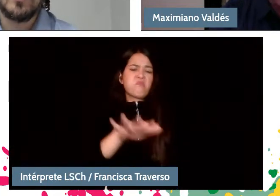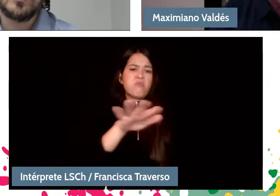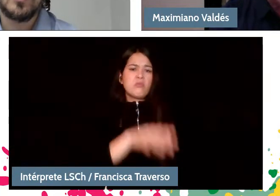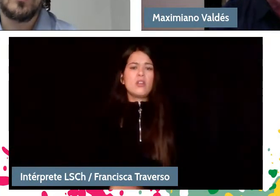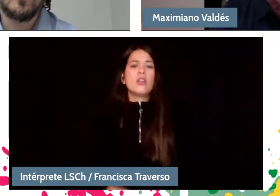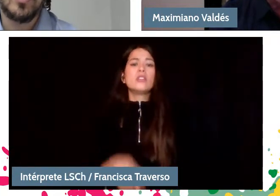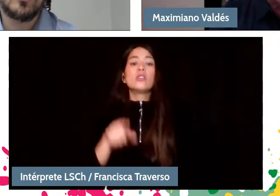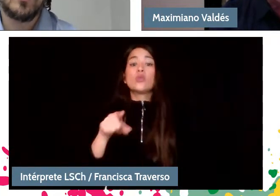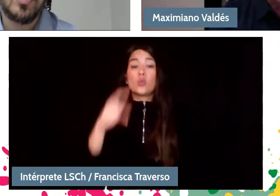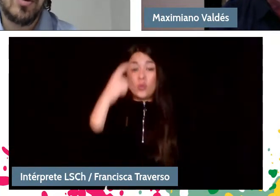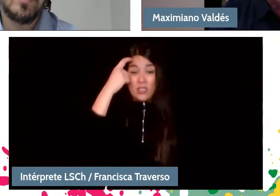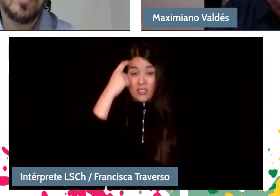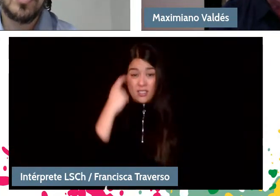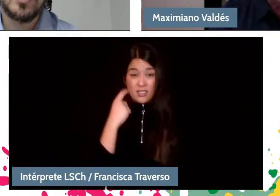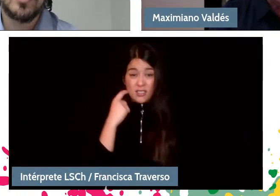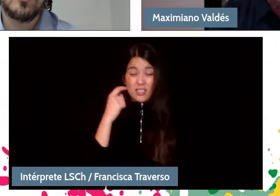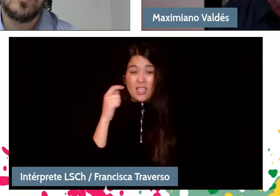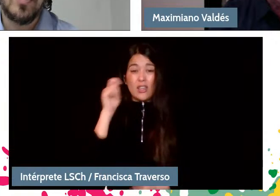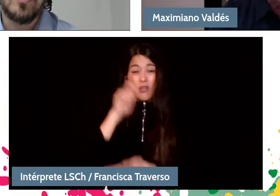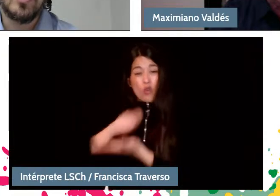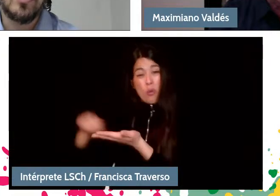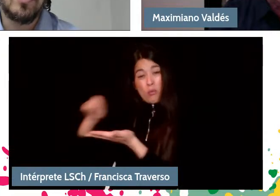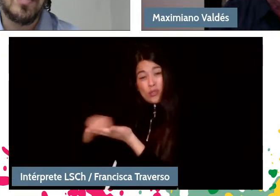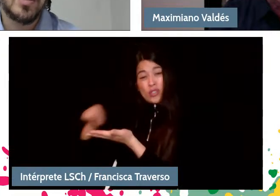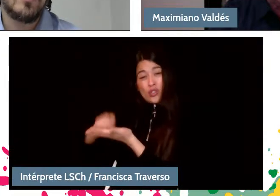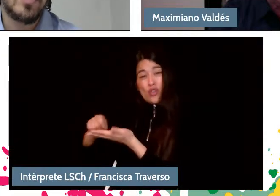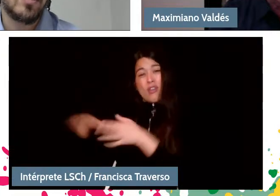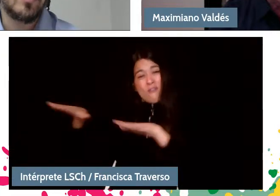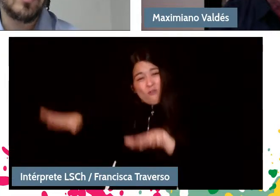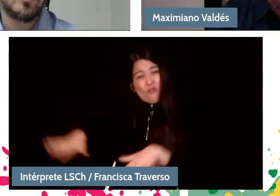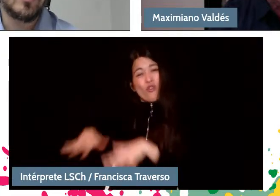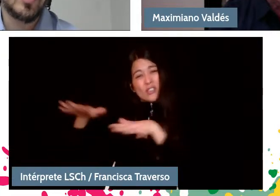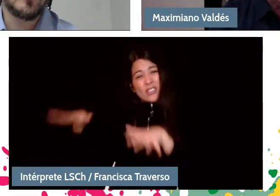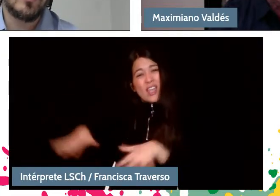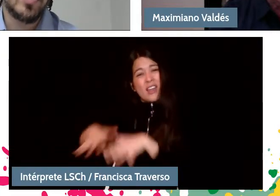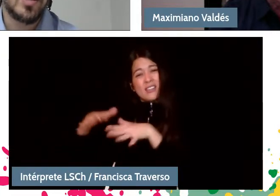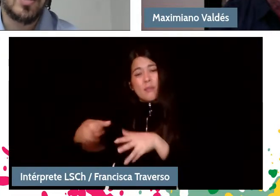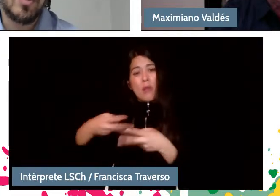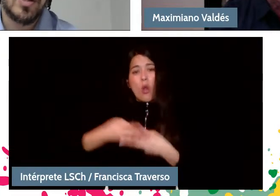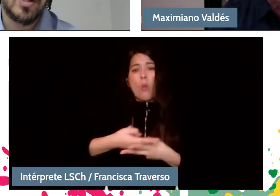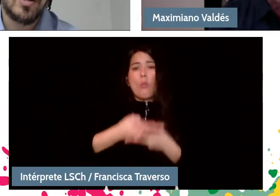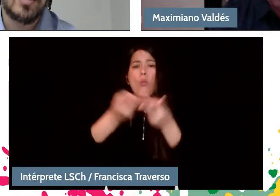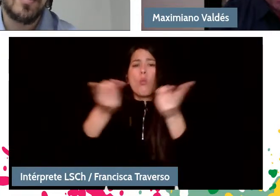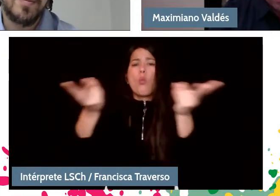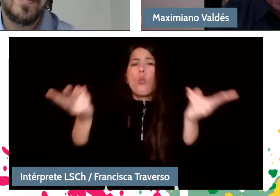should make a greater effort to approach a more diverse audience, an audience that is no longer captive to classical music.